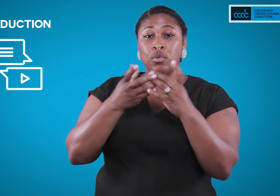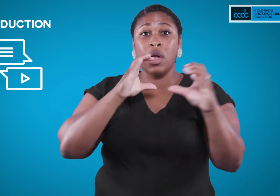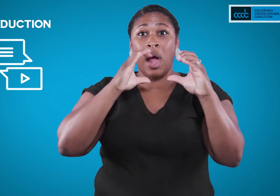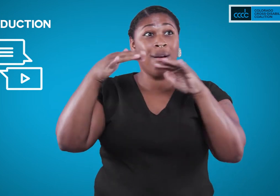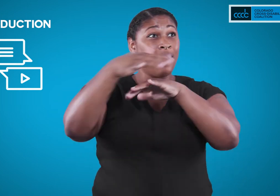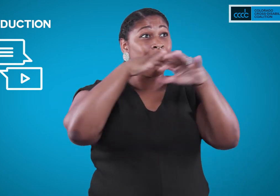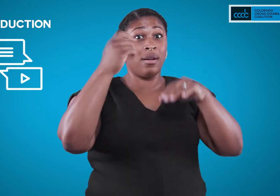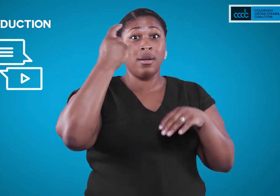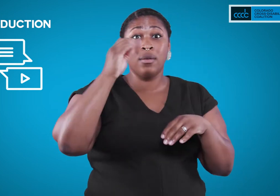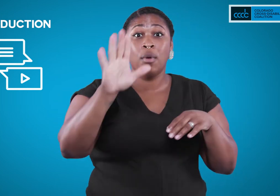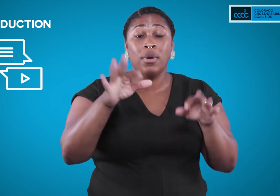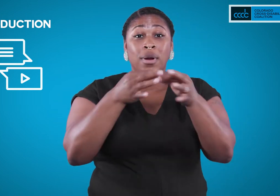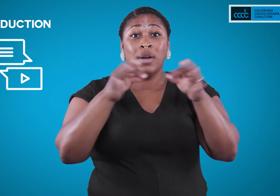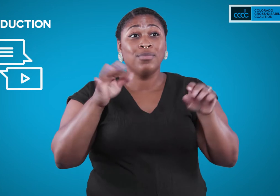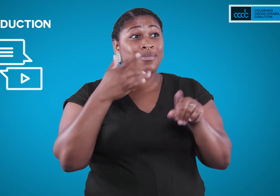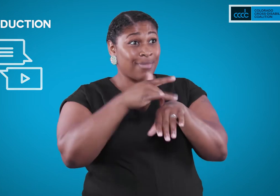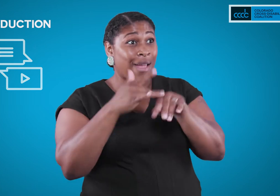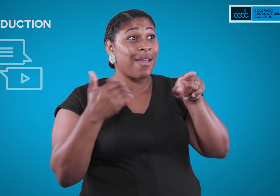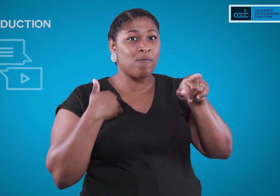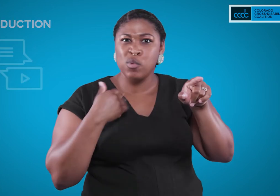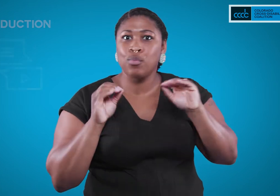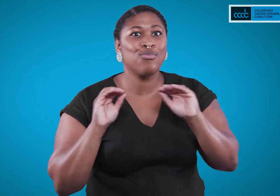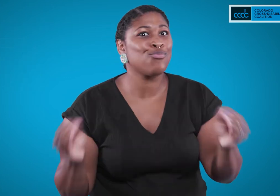where communicating in your language isn’t available for you.